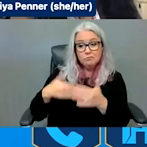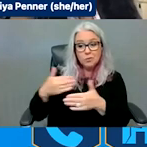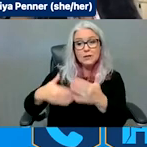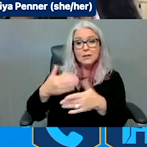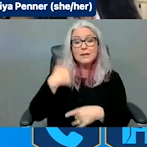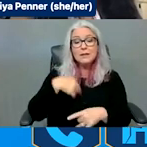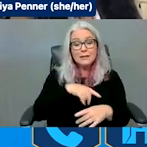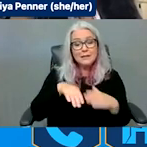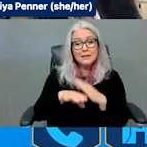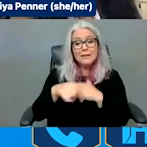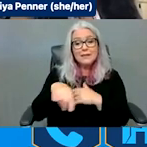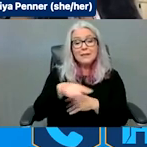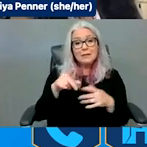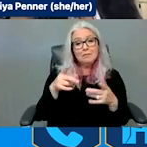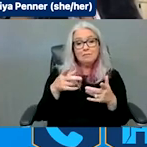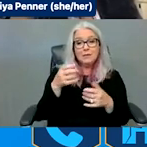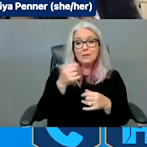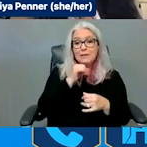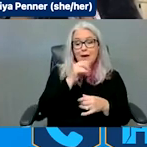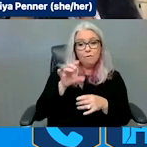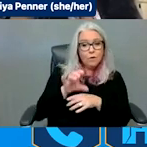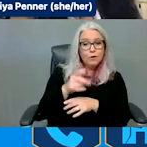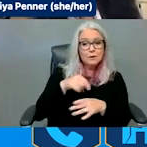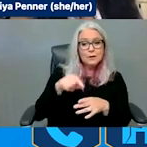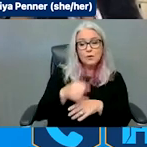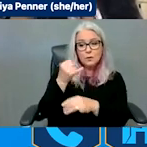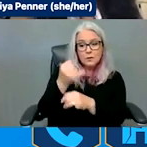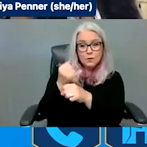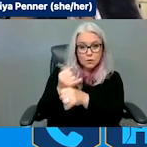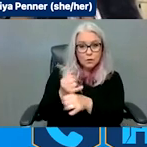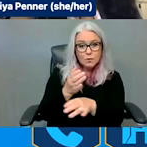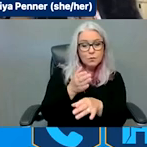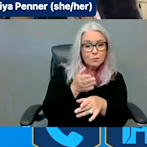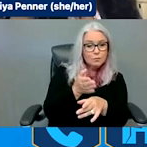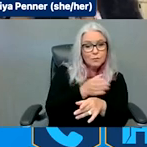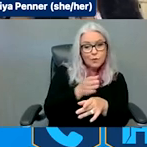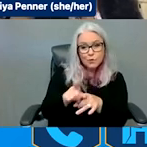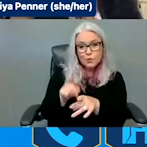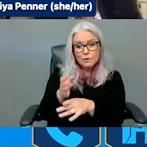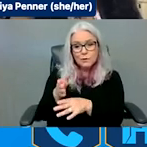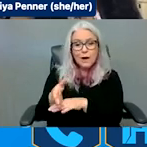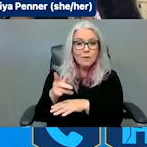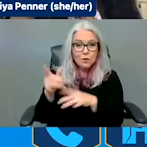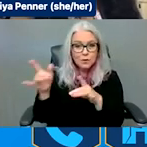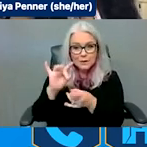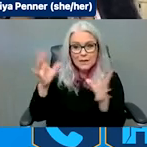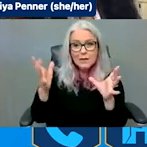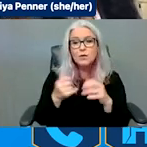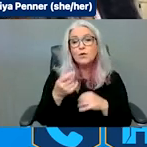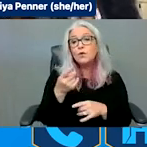a disaster. There is no communication between local